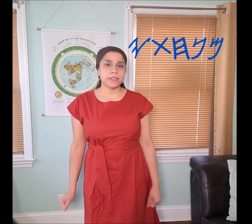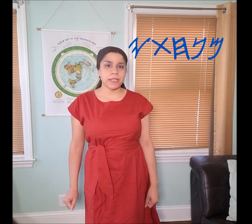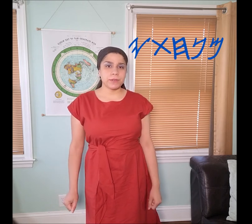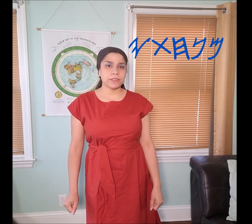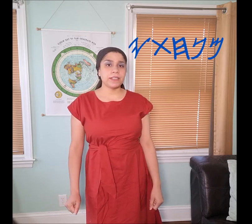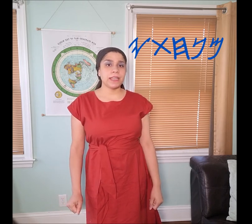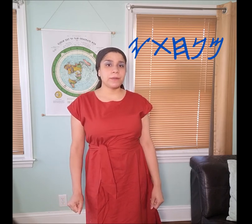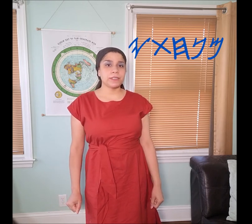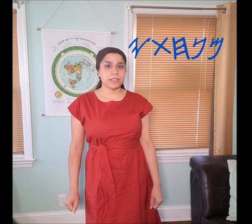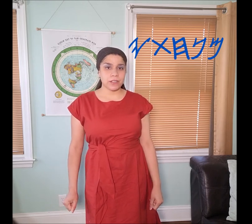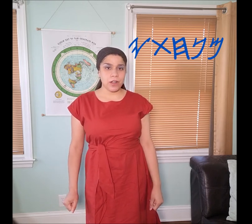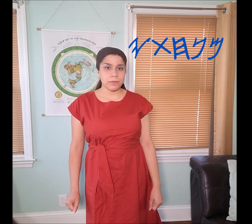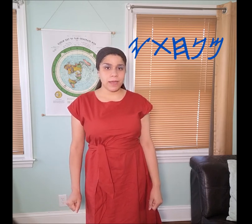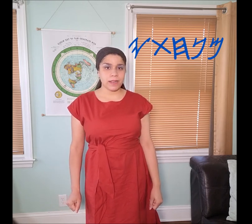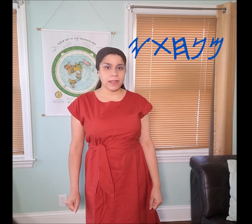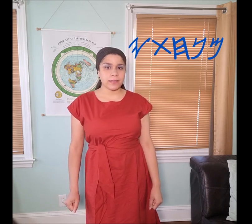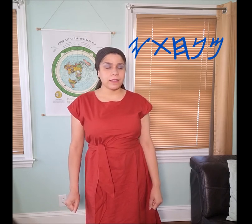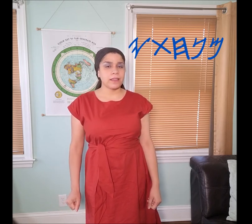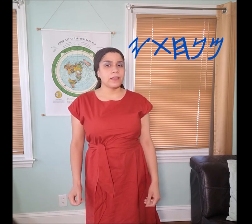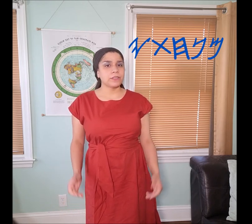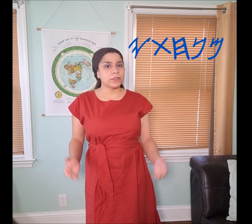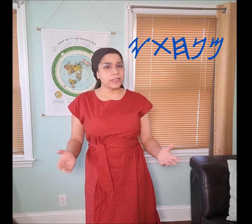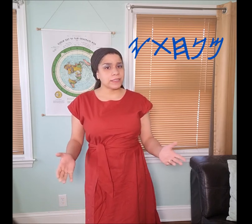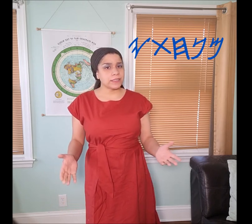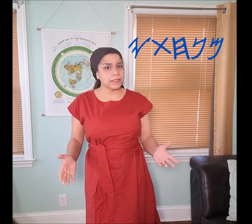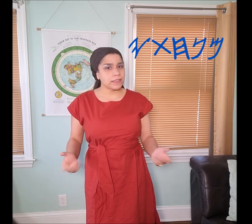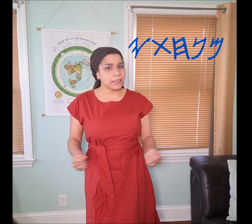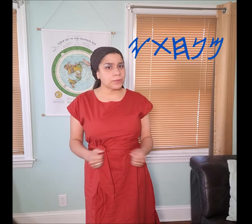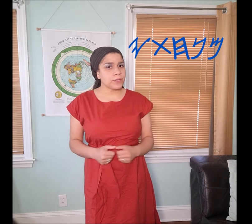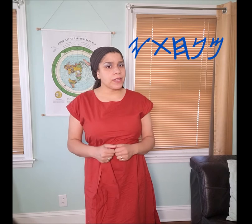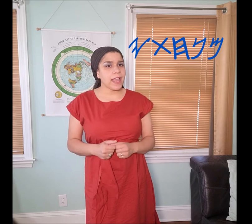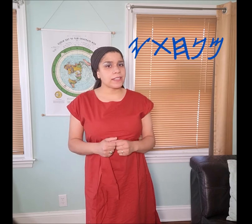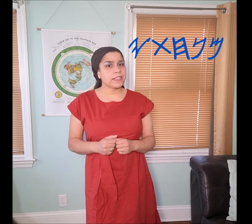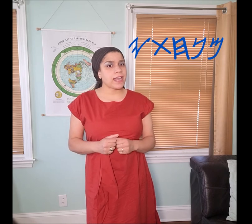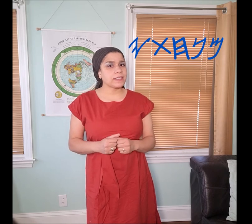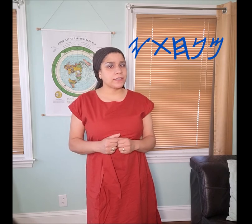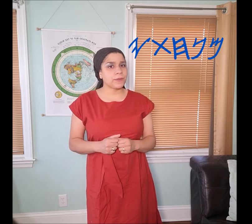language. The language is called Manakahthey 𐤌𐤍𐤇𐤕𐤉. so this word actually has a different